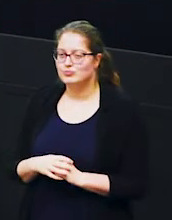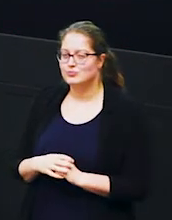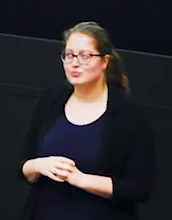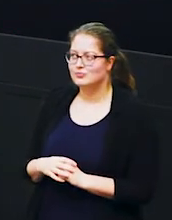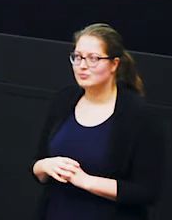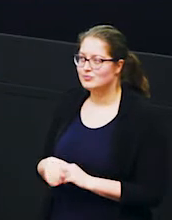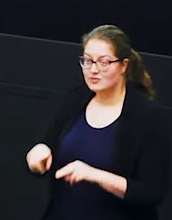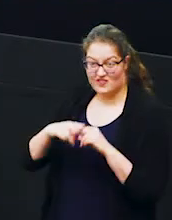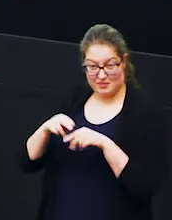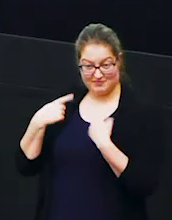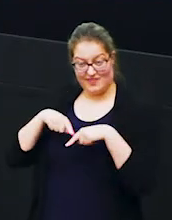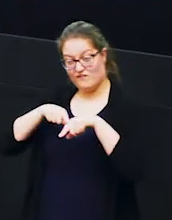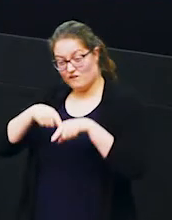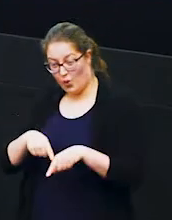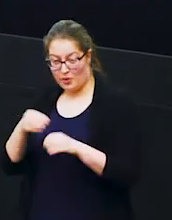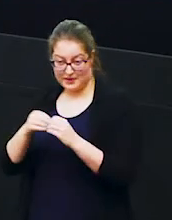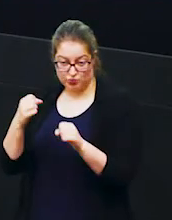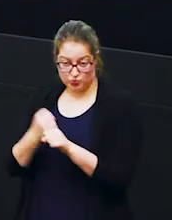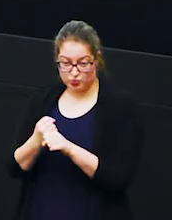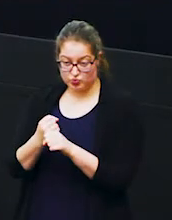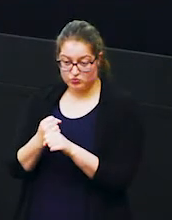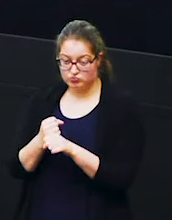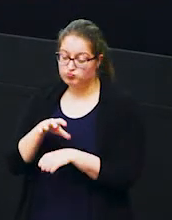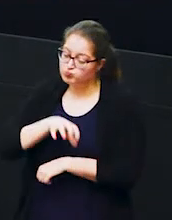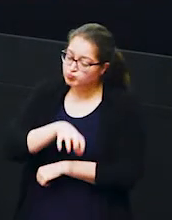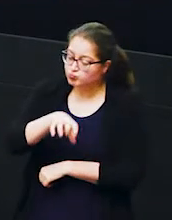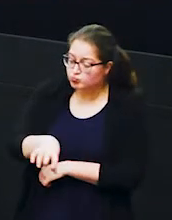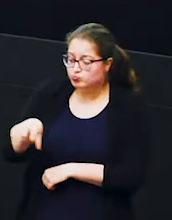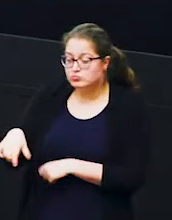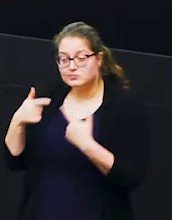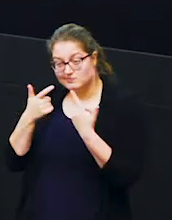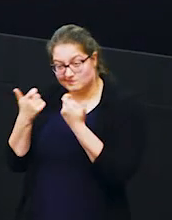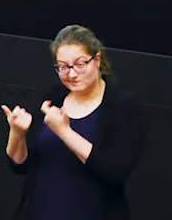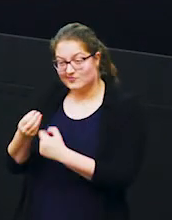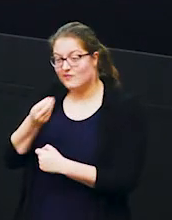follow beetlejuice and they move move around the ecosystem looking for sufficient food and water